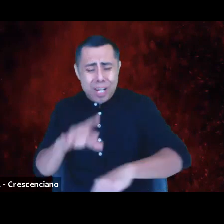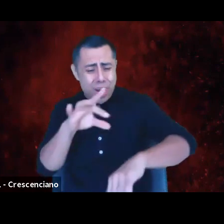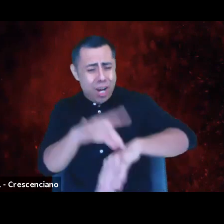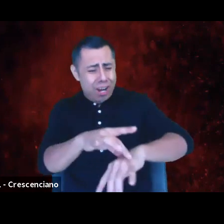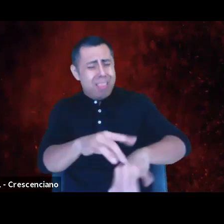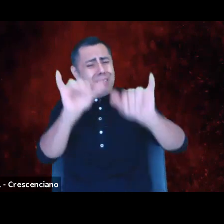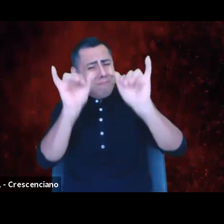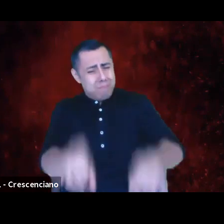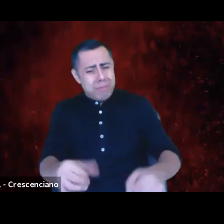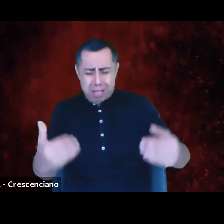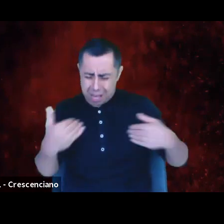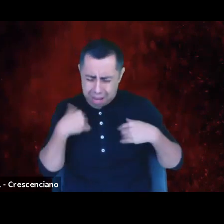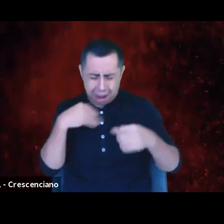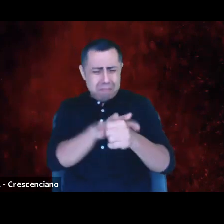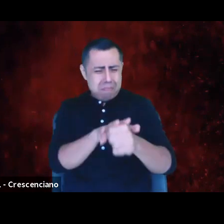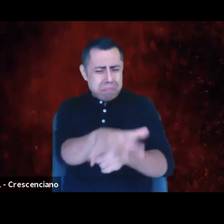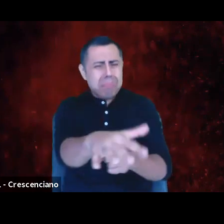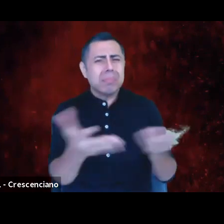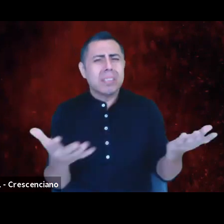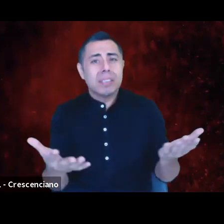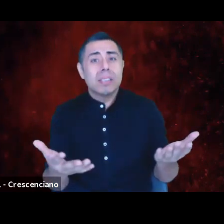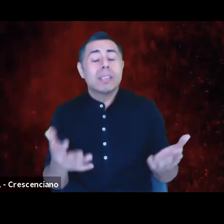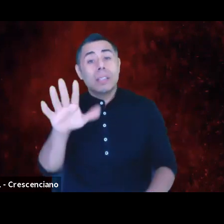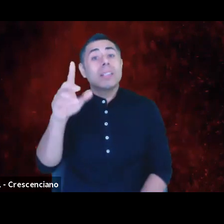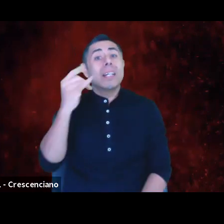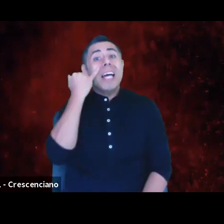Just because the clouds cover the sky doesn't mean the sun stops shining.